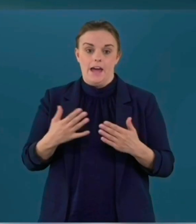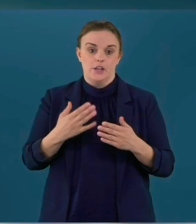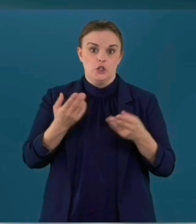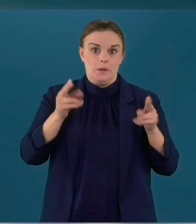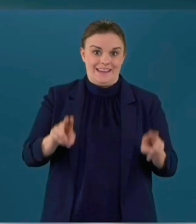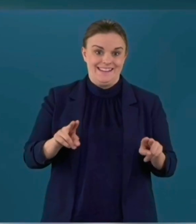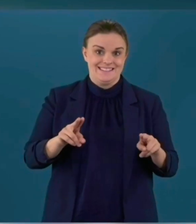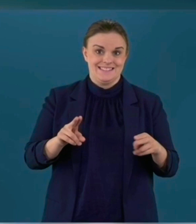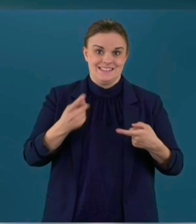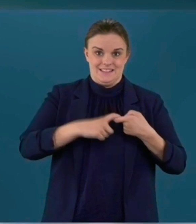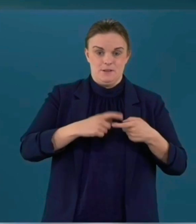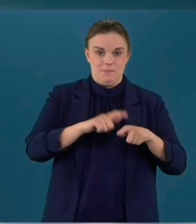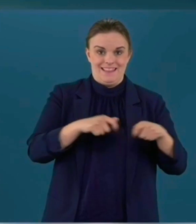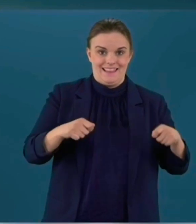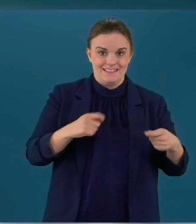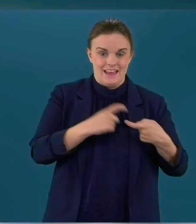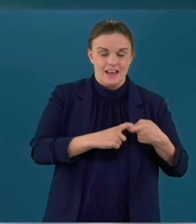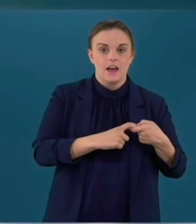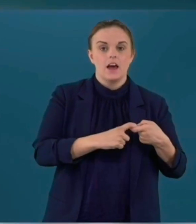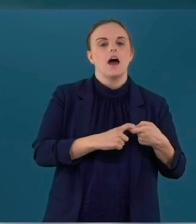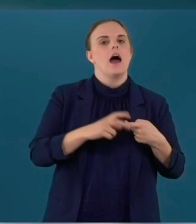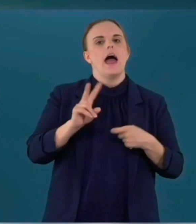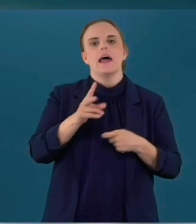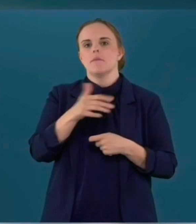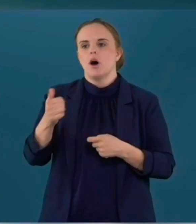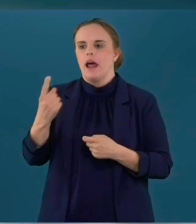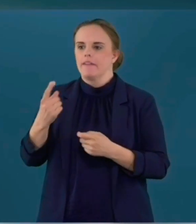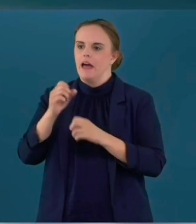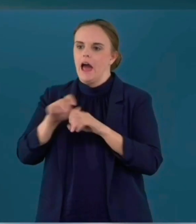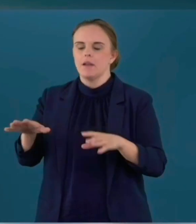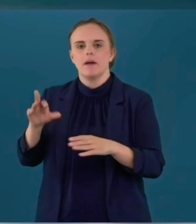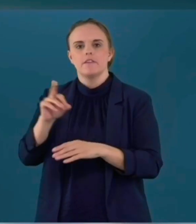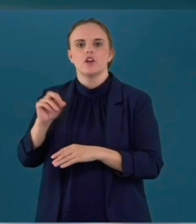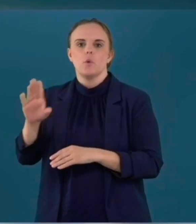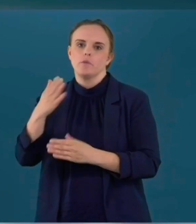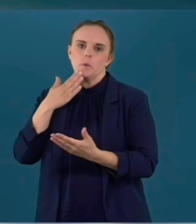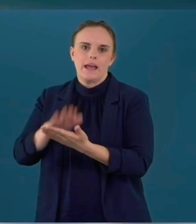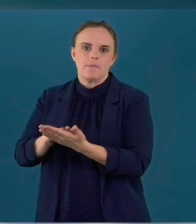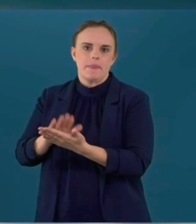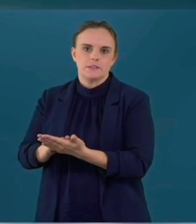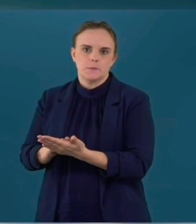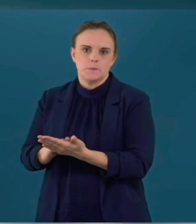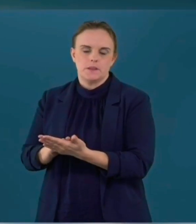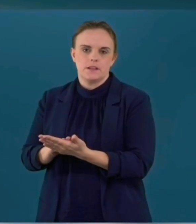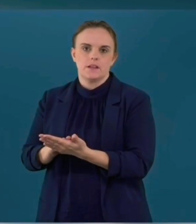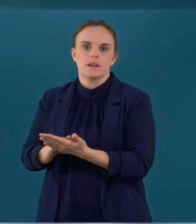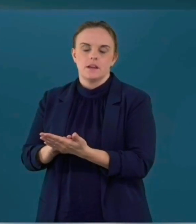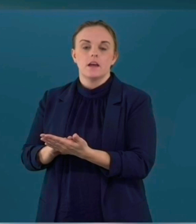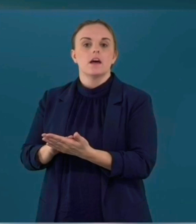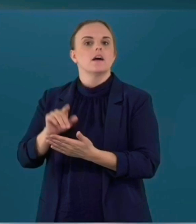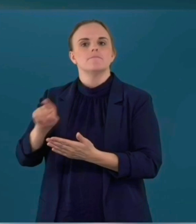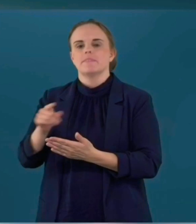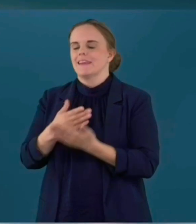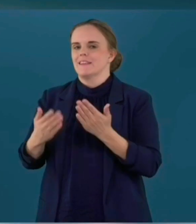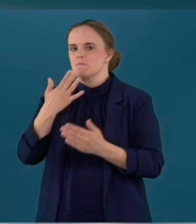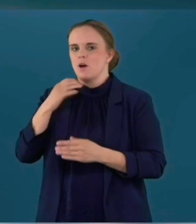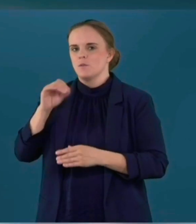a general advice to do something and I don't think that's really what we're talking about here I think what we are talking about here is to solve a Swedish